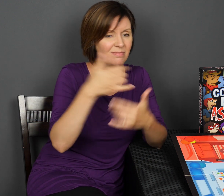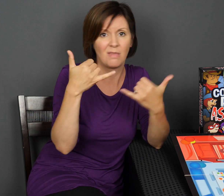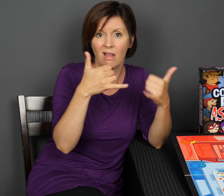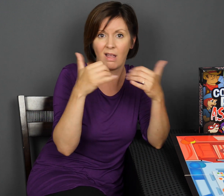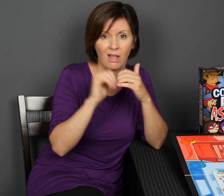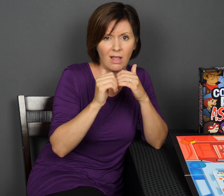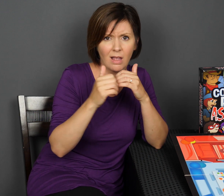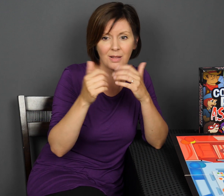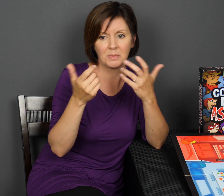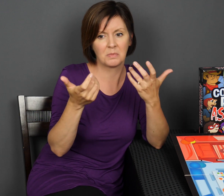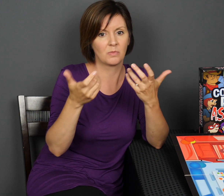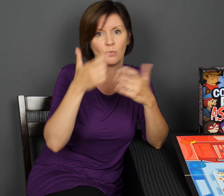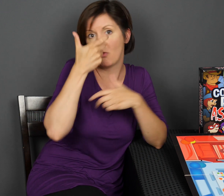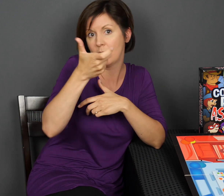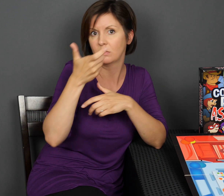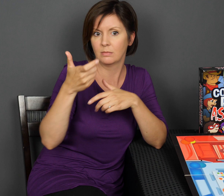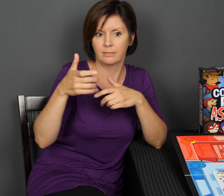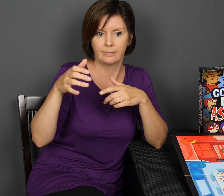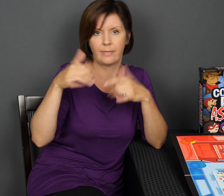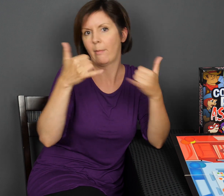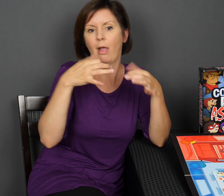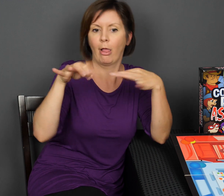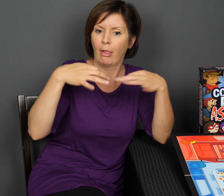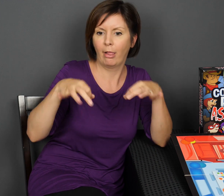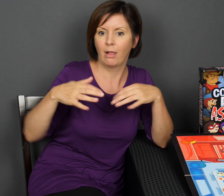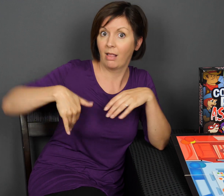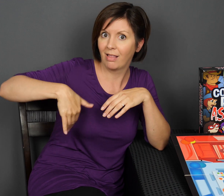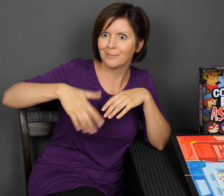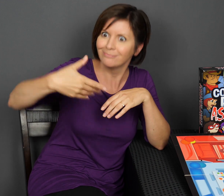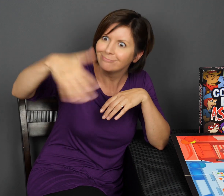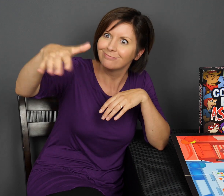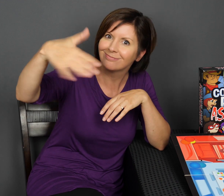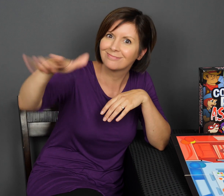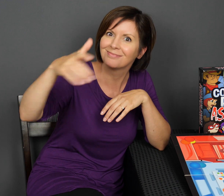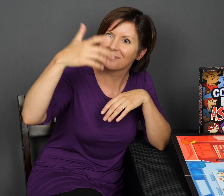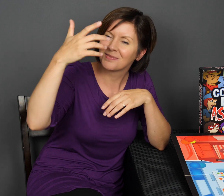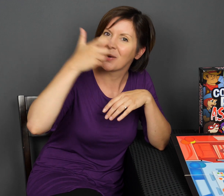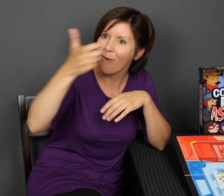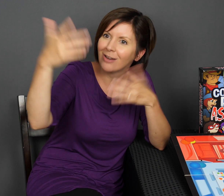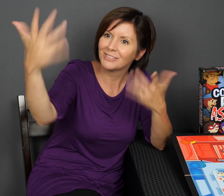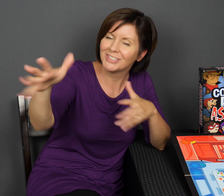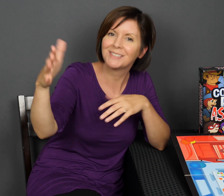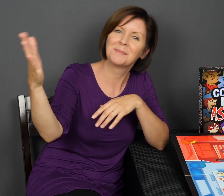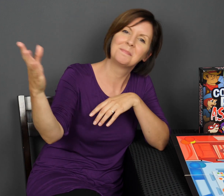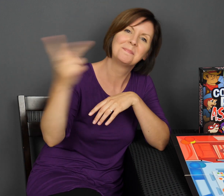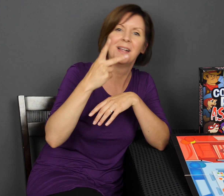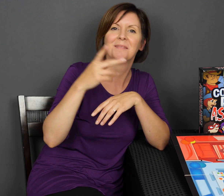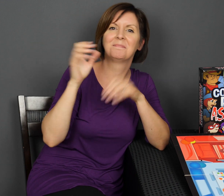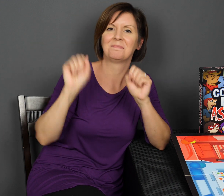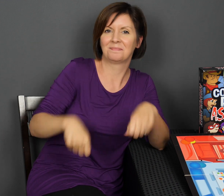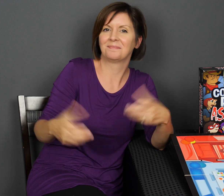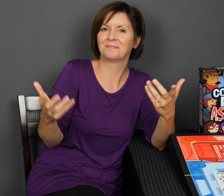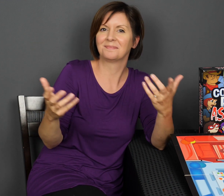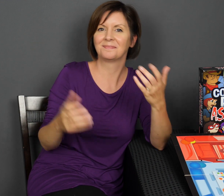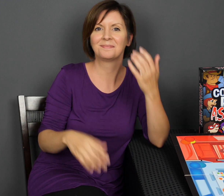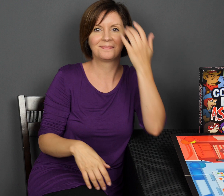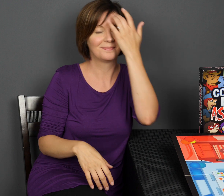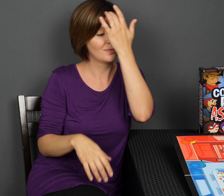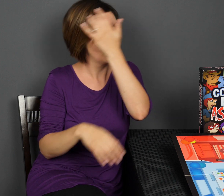If you don’t know how to play this game yet, well, go ahead and watch that explanation. I’ve already filmed that, so watch that so watch that episode and come back to this one.